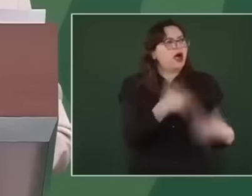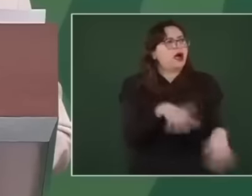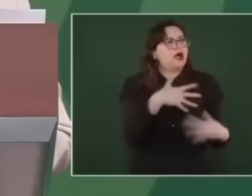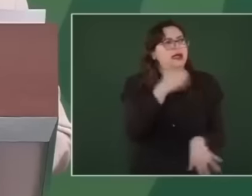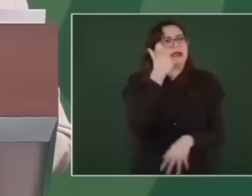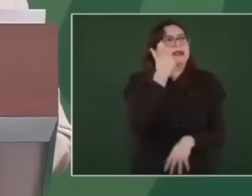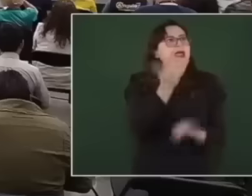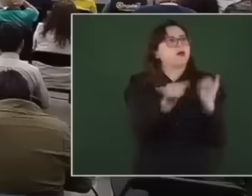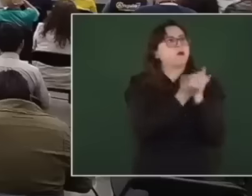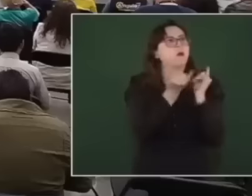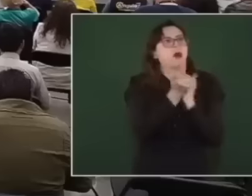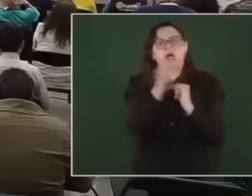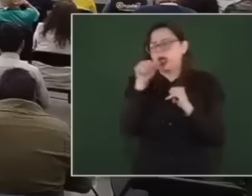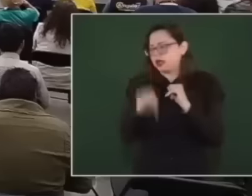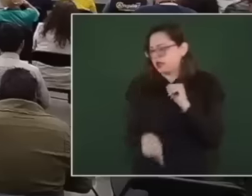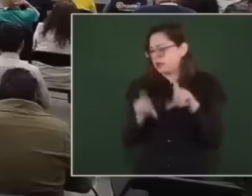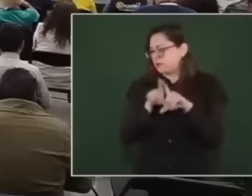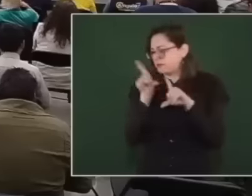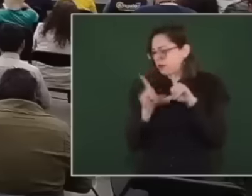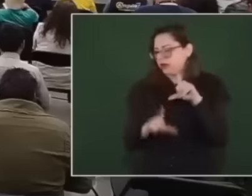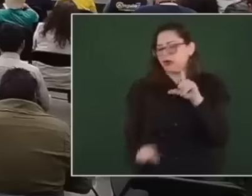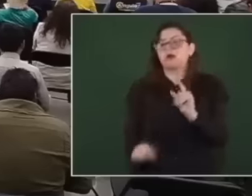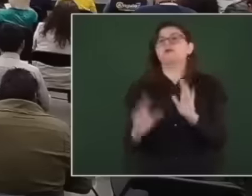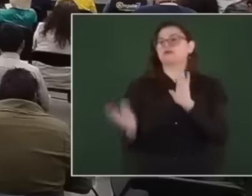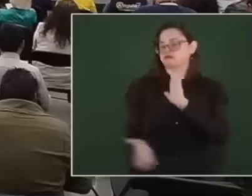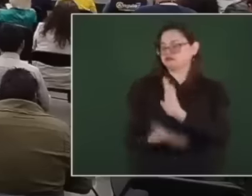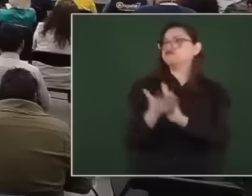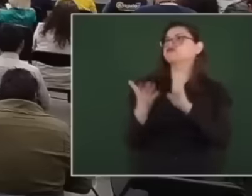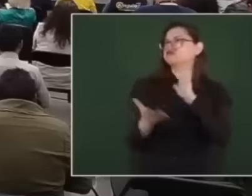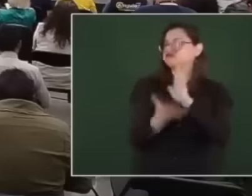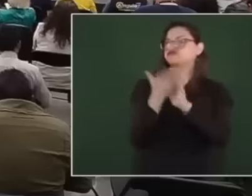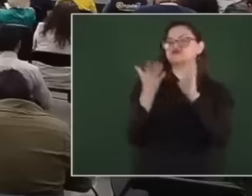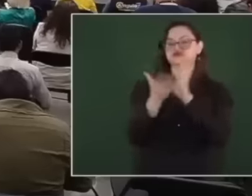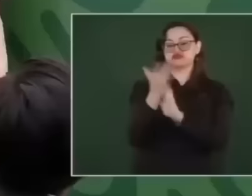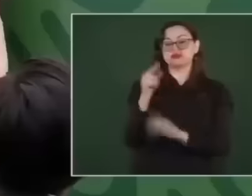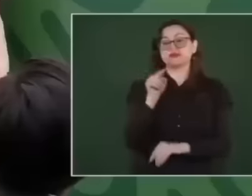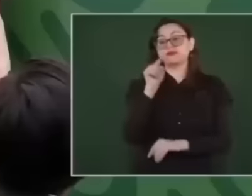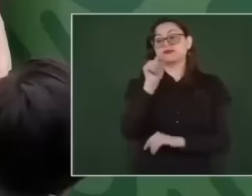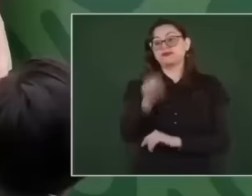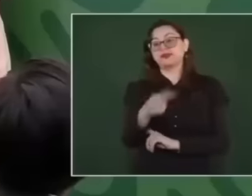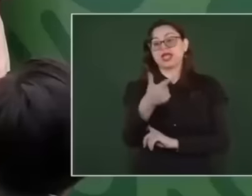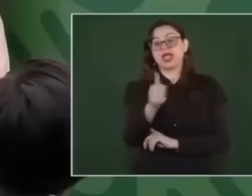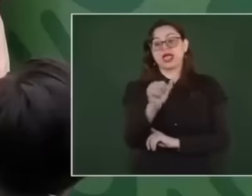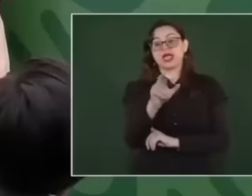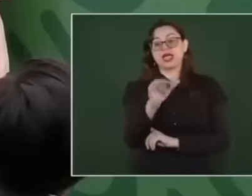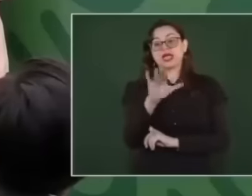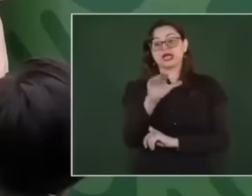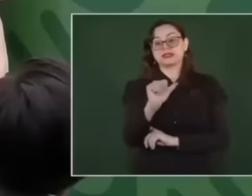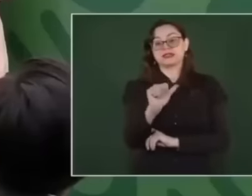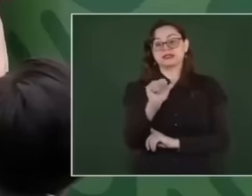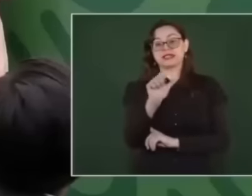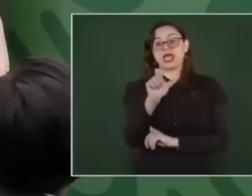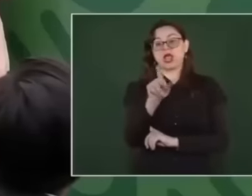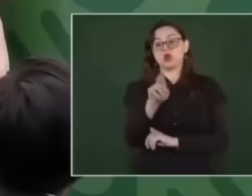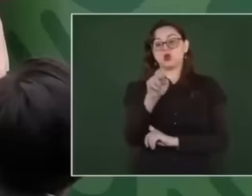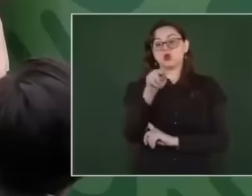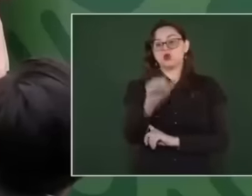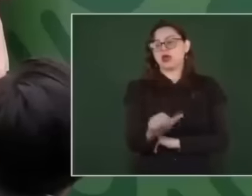realizing this idea was García Luna, who at that time was said to be the best police officer in Mexico and today